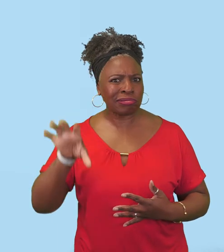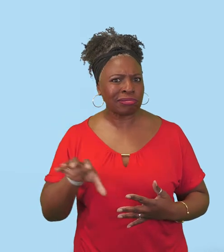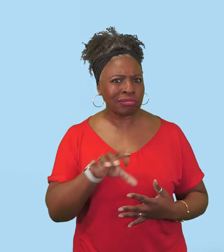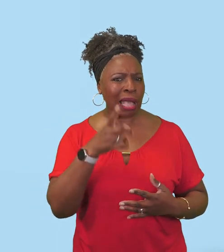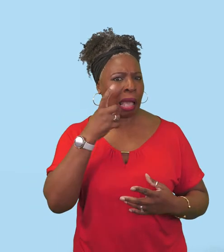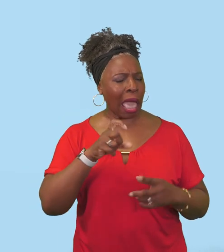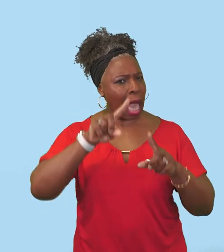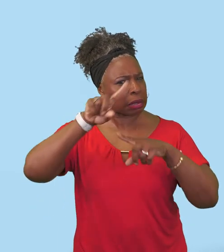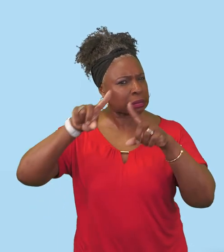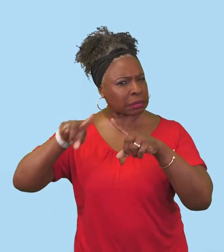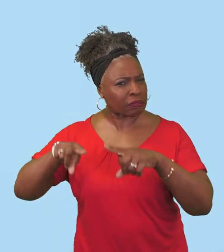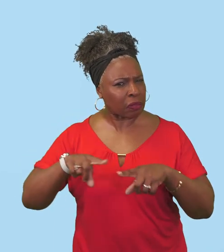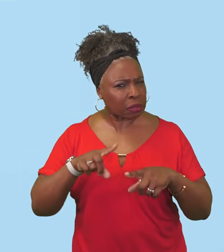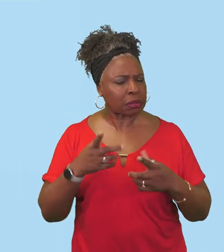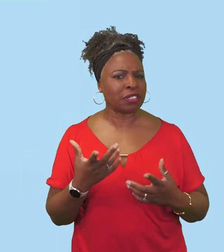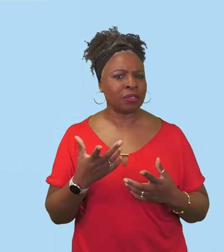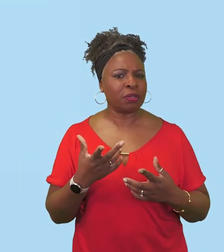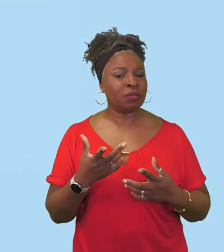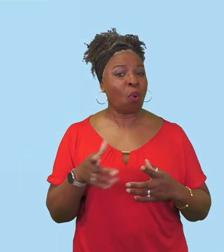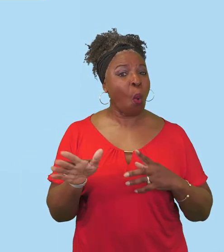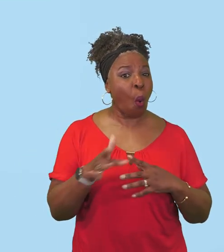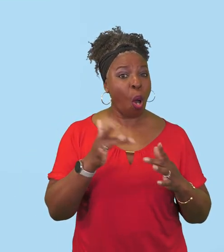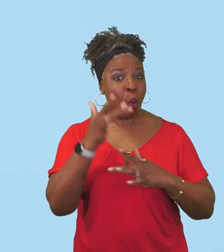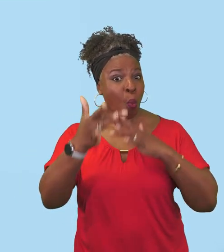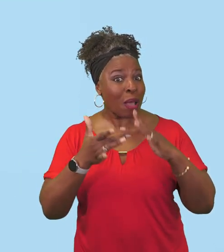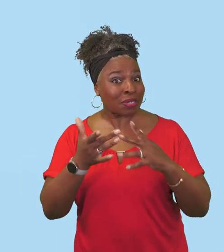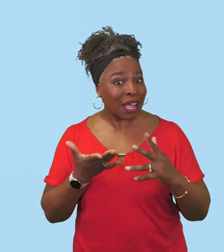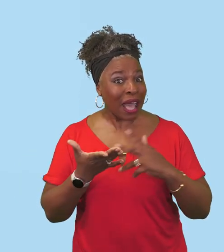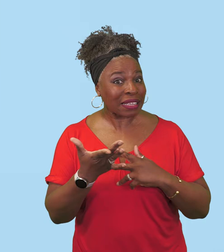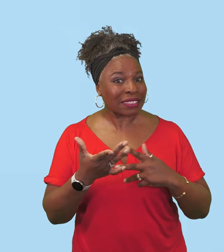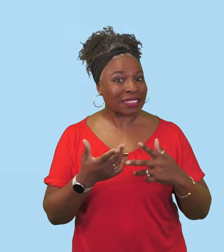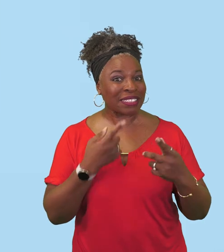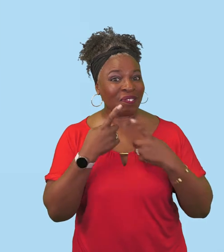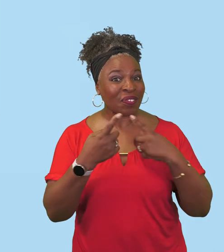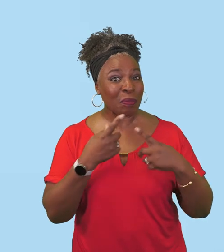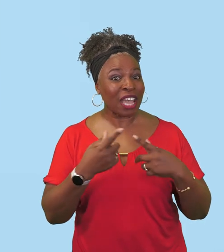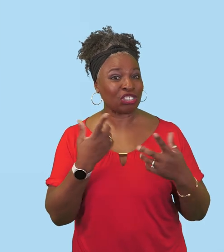will look slightly different. They will all be on a website which includes information about health